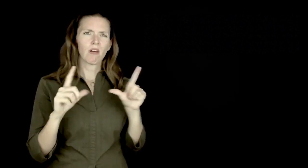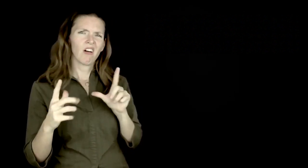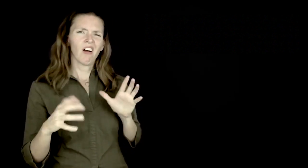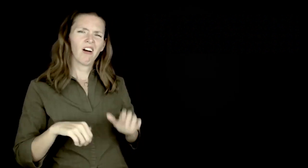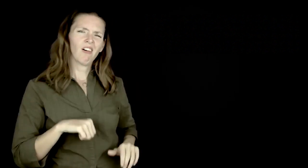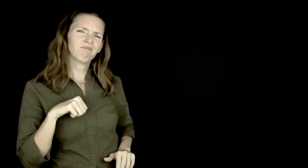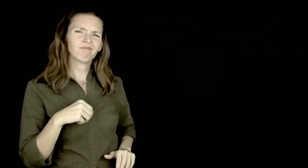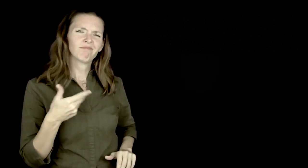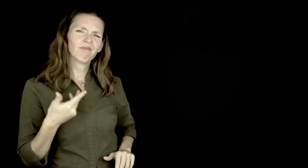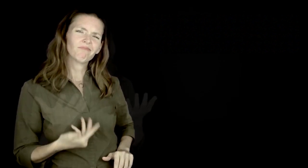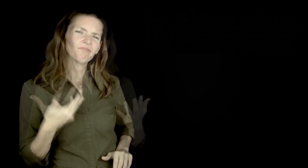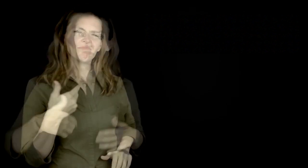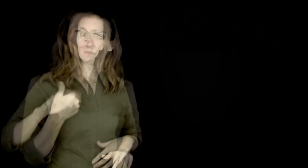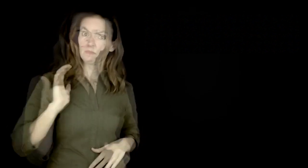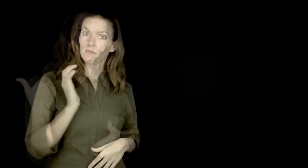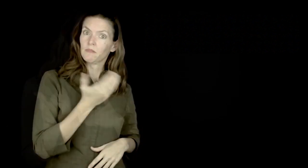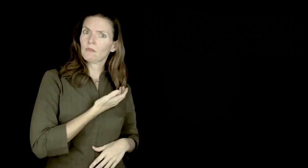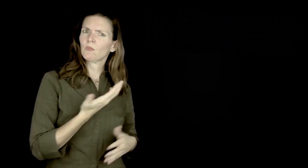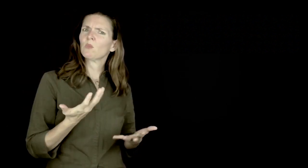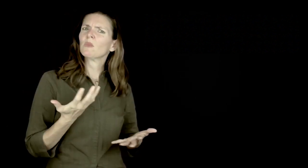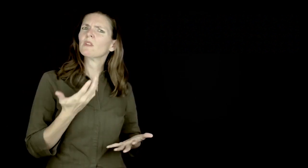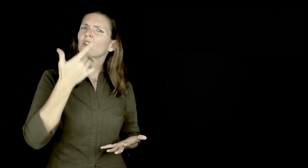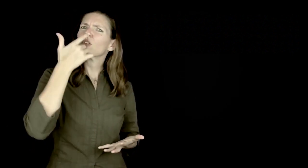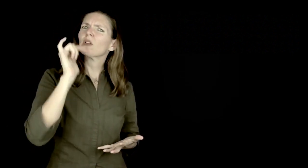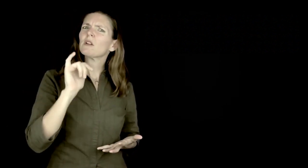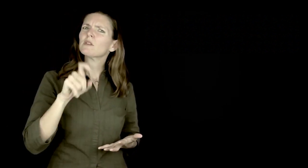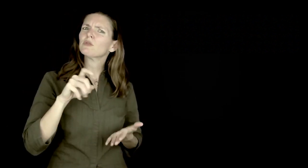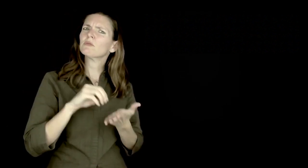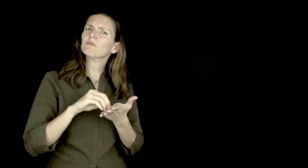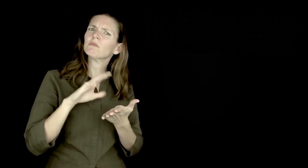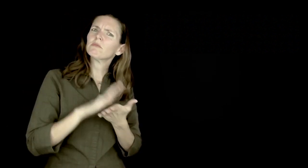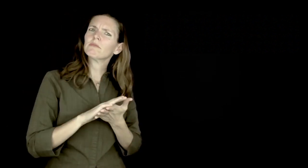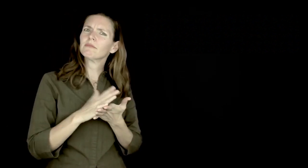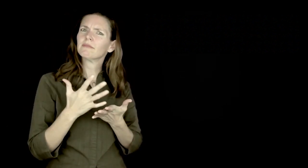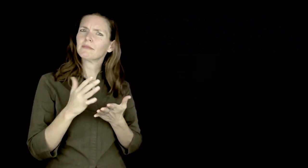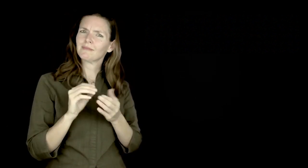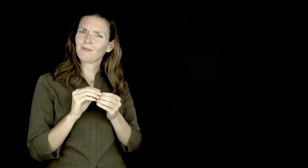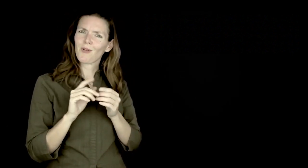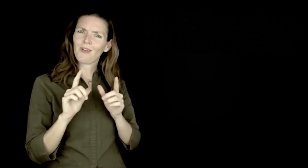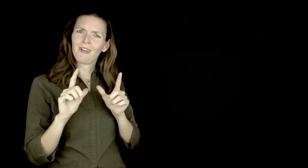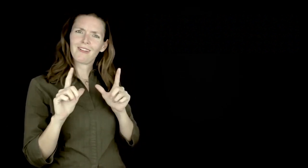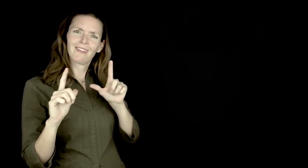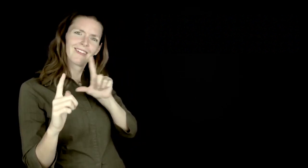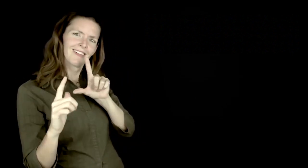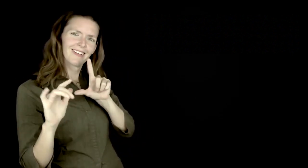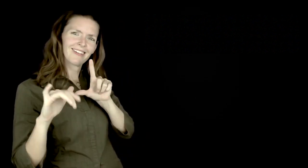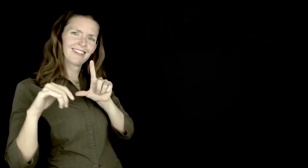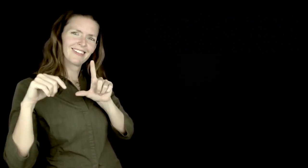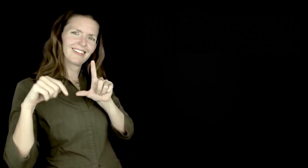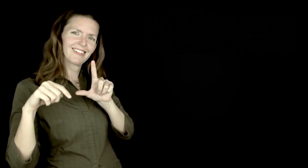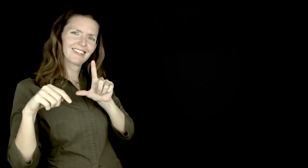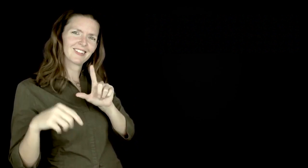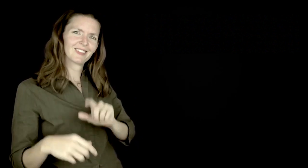What would our author's backgrounds be framed as if we were to challenge the master narrative? Certainly a shift towards a positive, cultural frame of our identity.